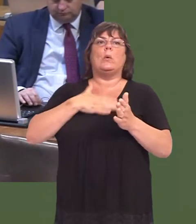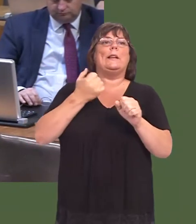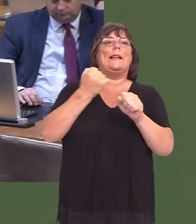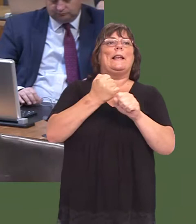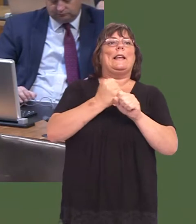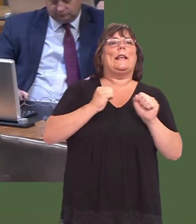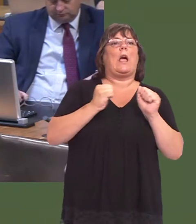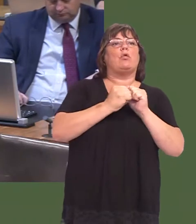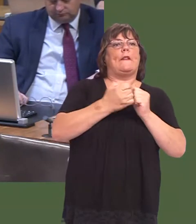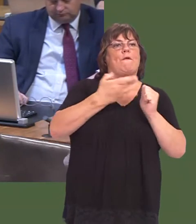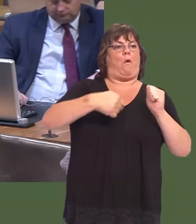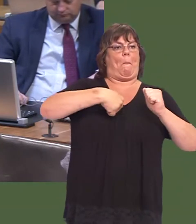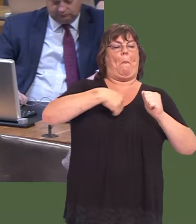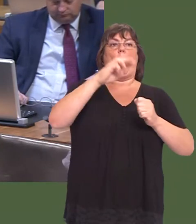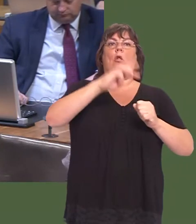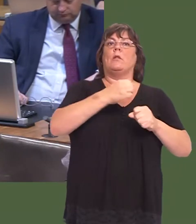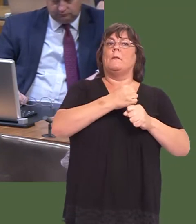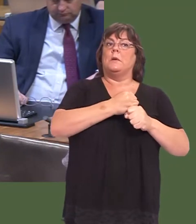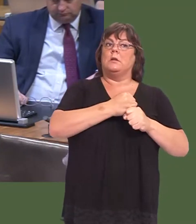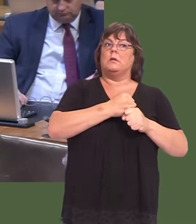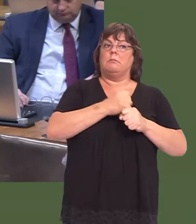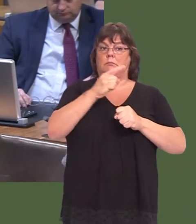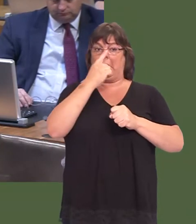and it would be able to stand on its own two feet without that guarantee.